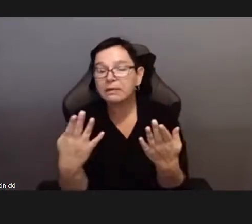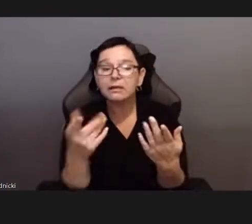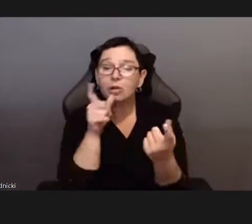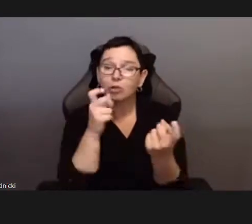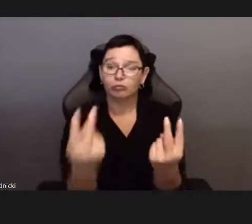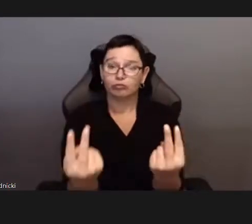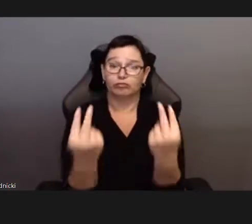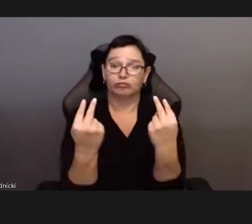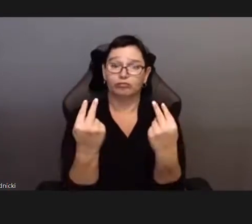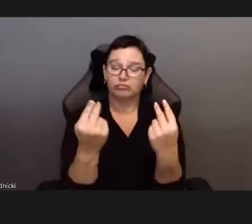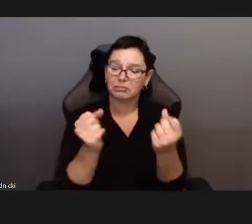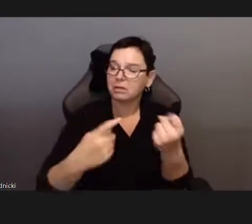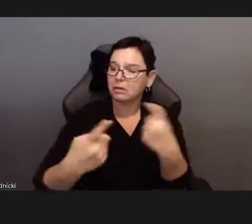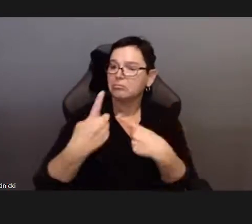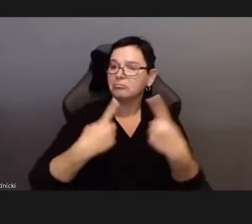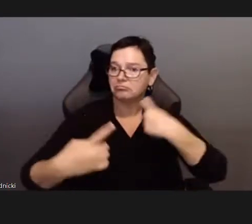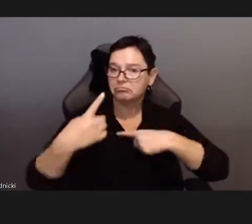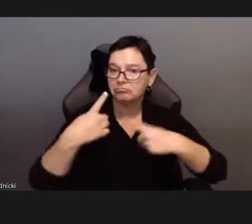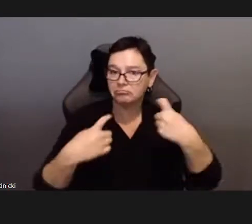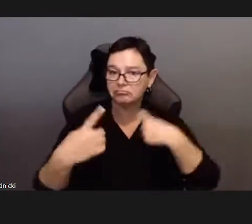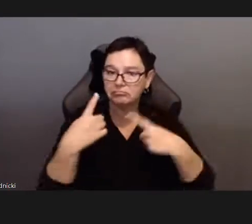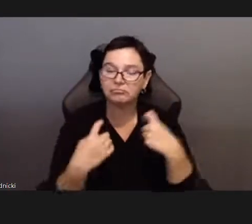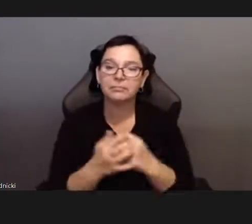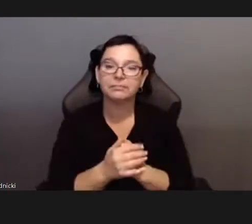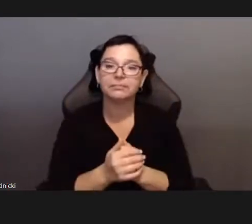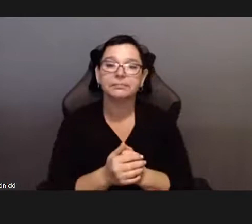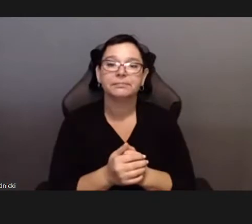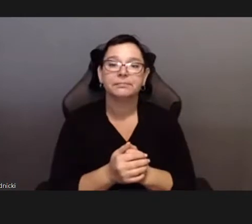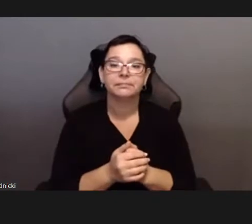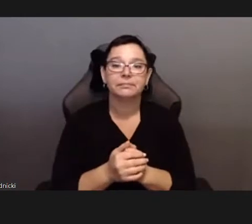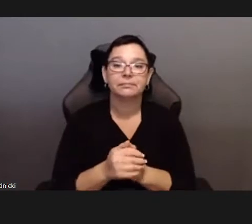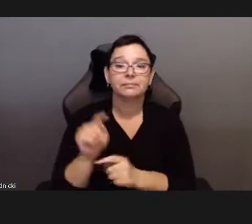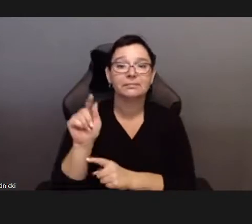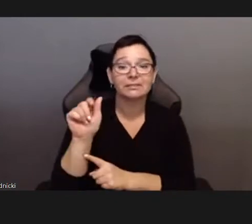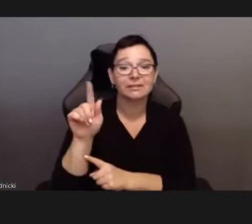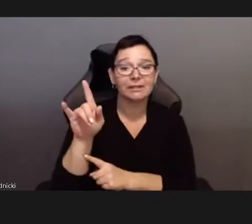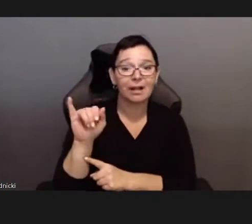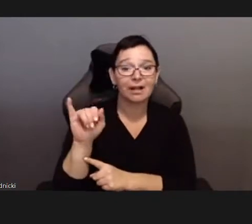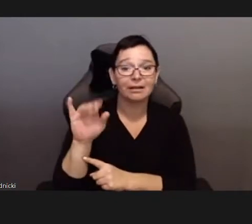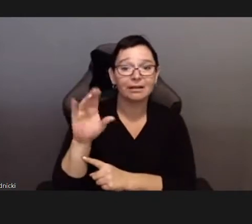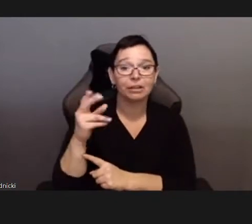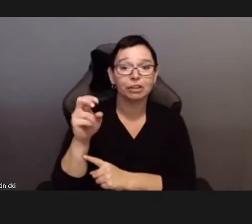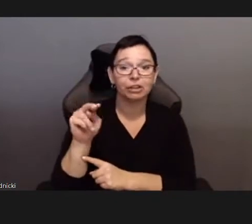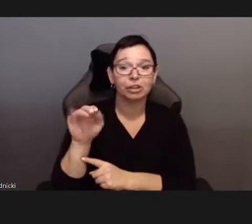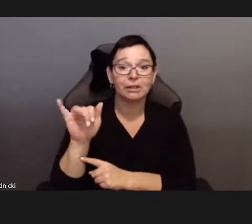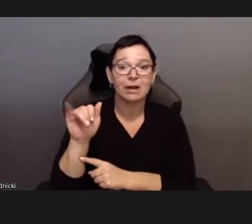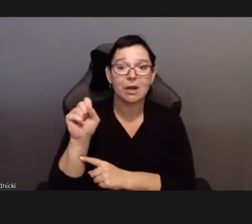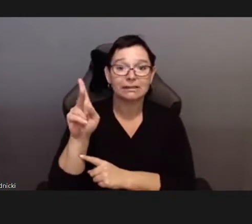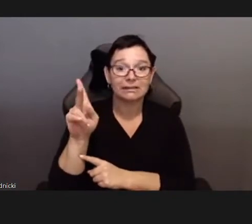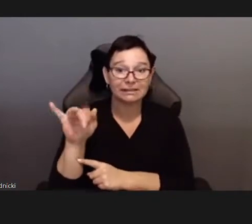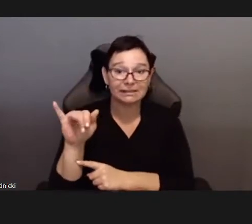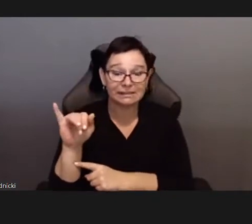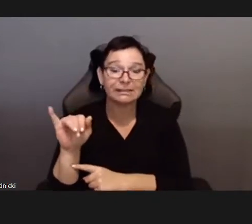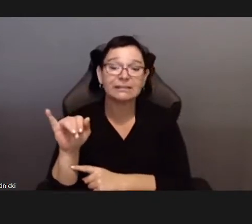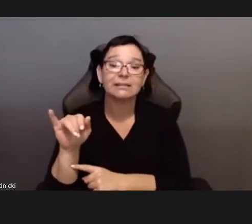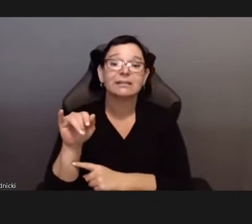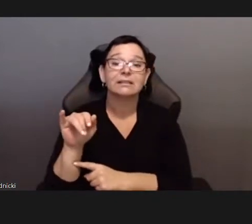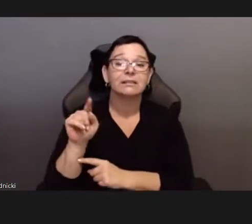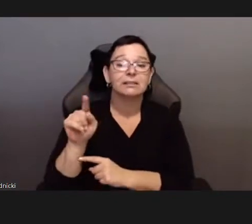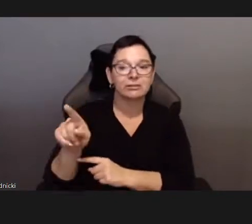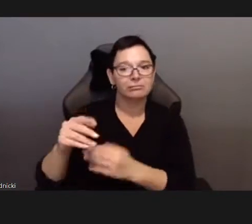we will have a brief discussion to get us shtarted.